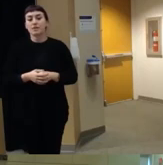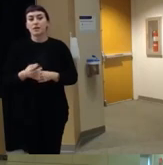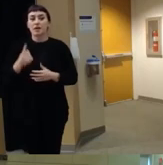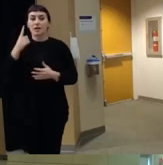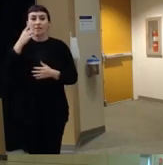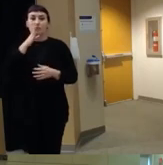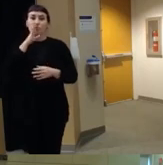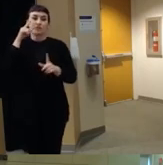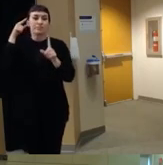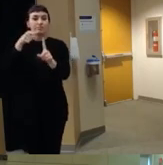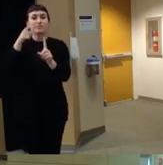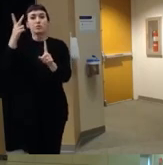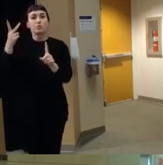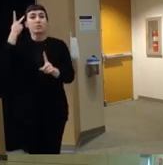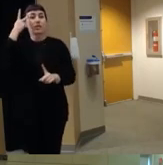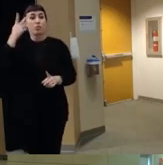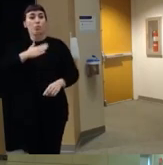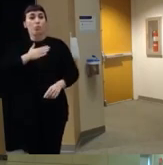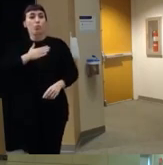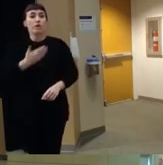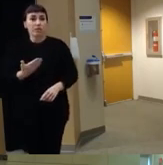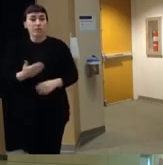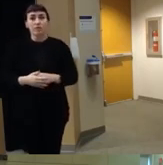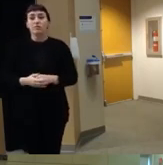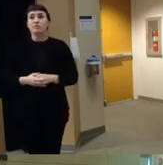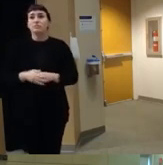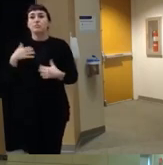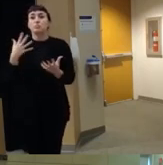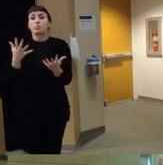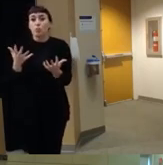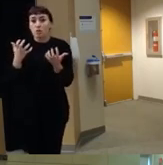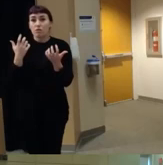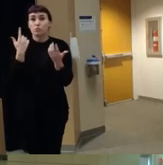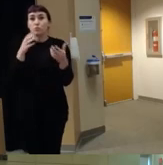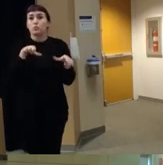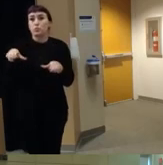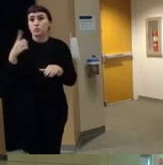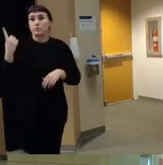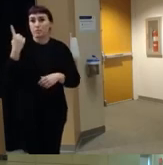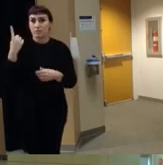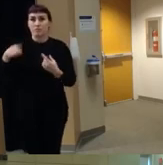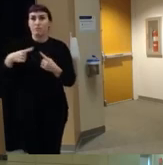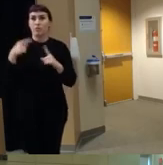having the political will um and and wanting to to do something about it um you know we've seen